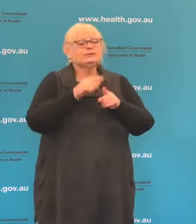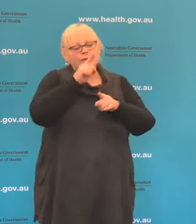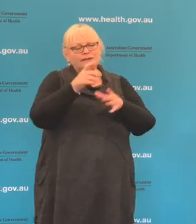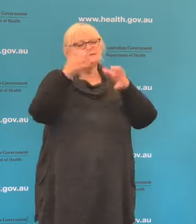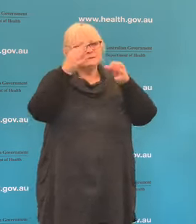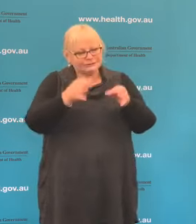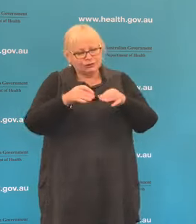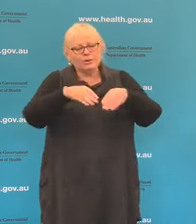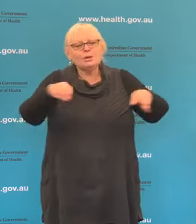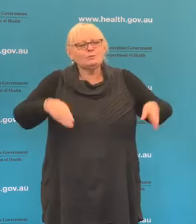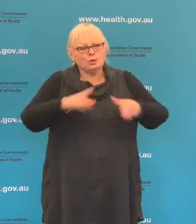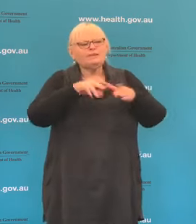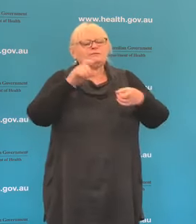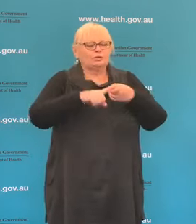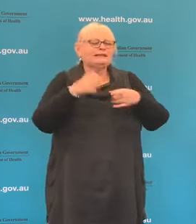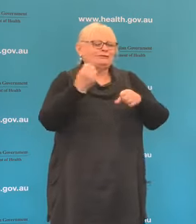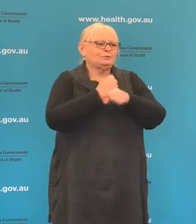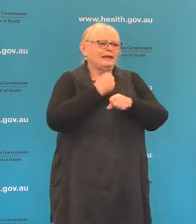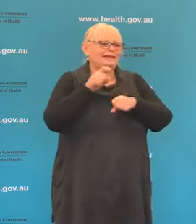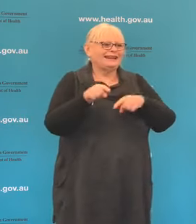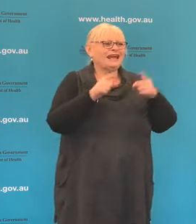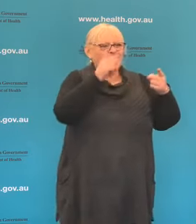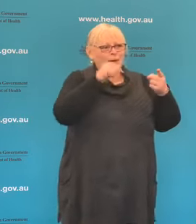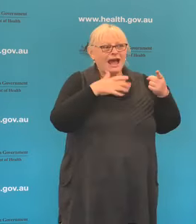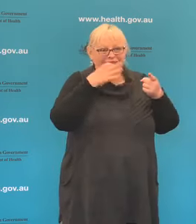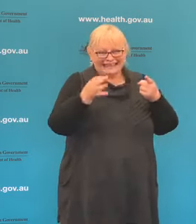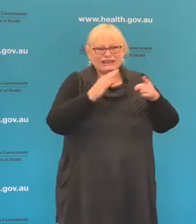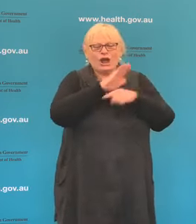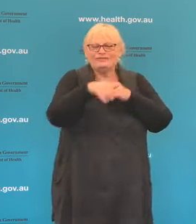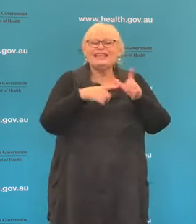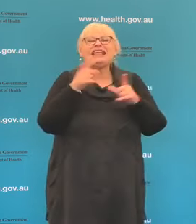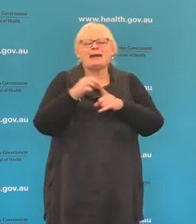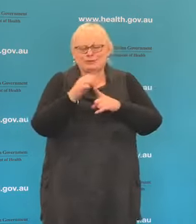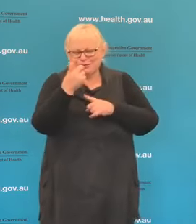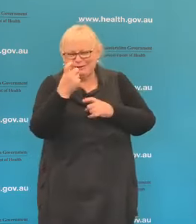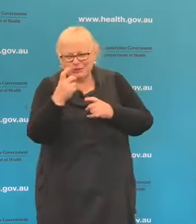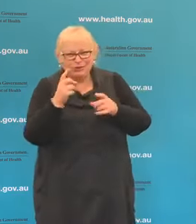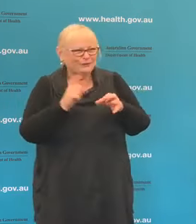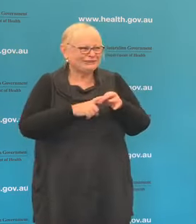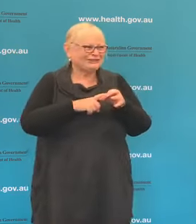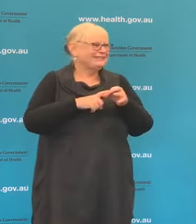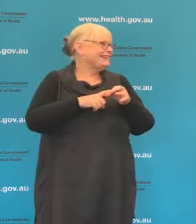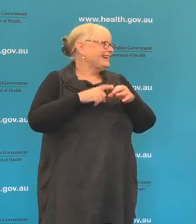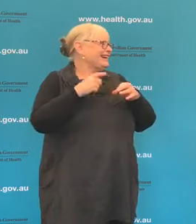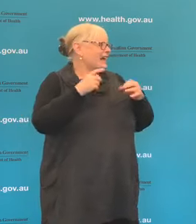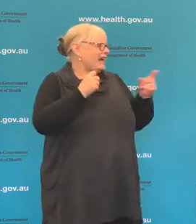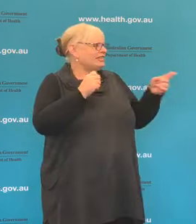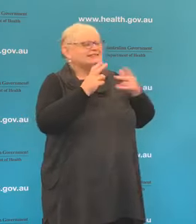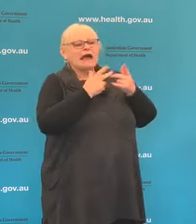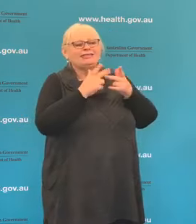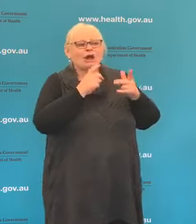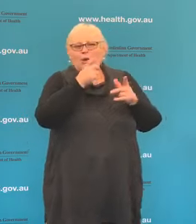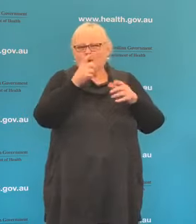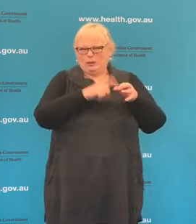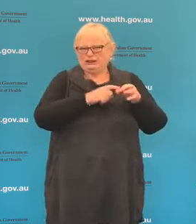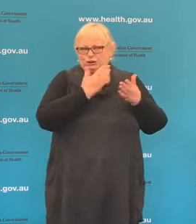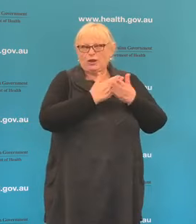border forces will need to make. JOURNALIST: Can I ask another question on the app? I think so but I also have some questions on the phone, but yes, one more.